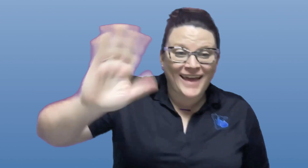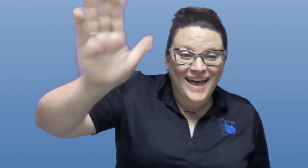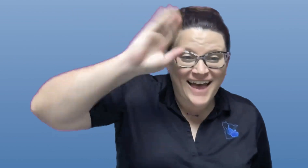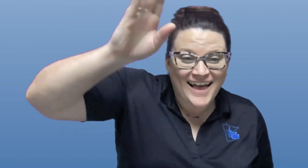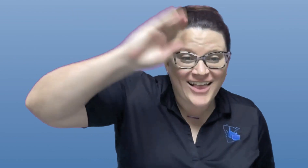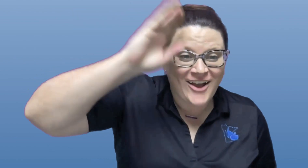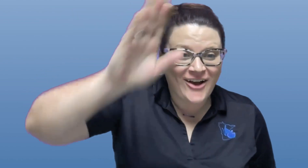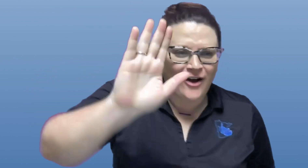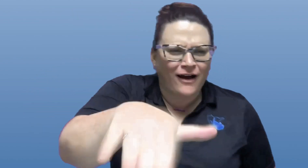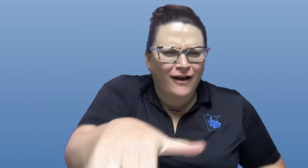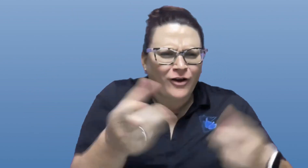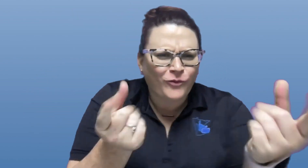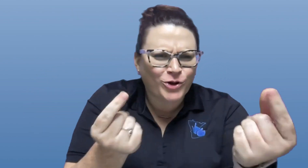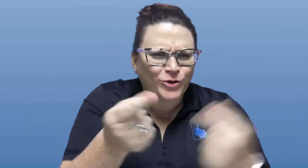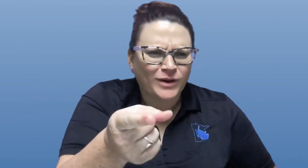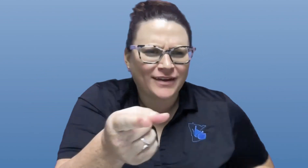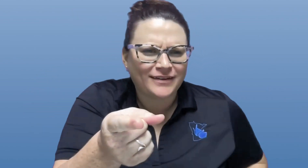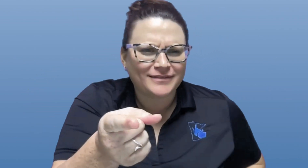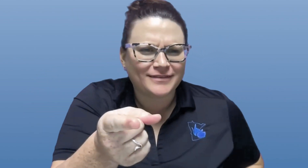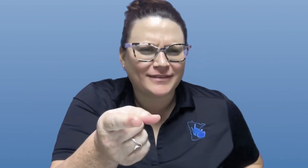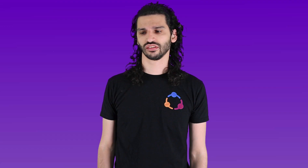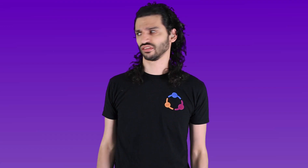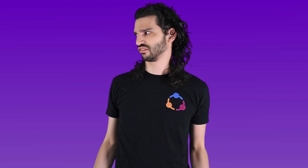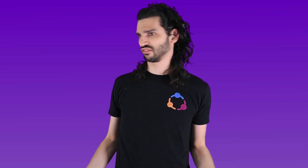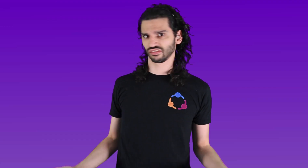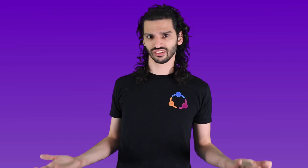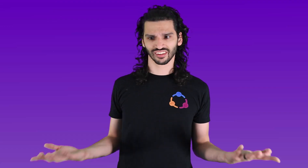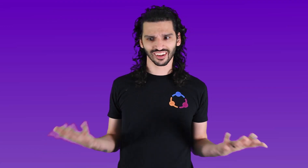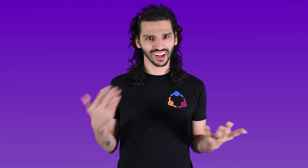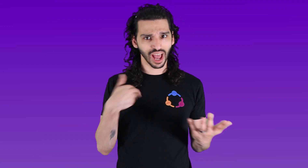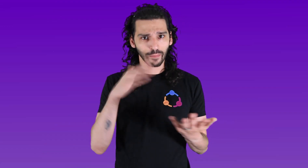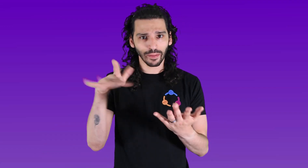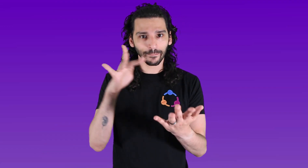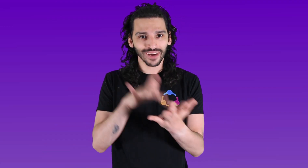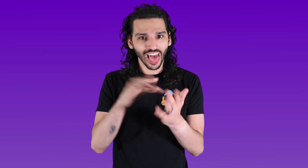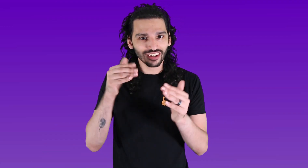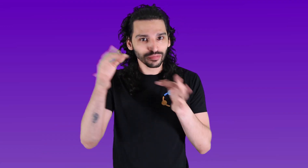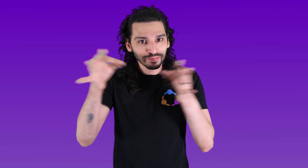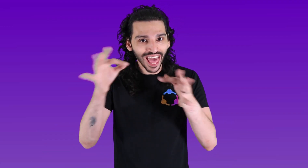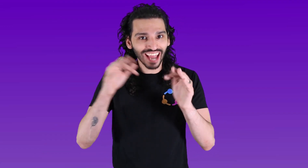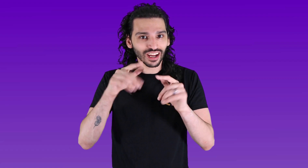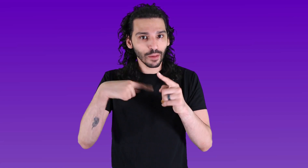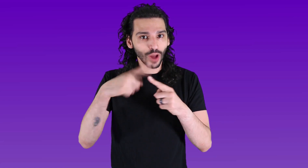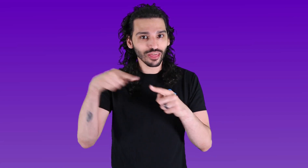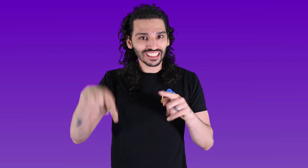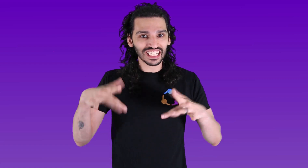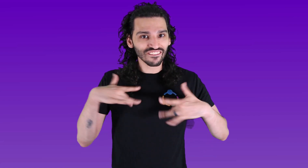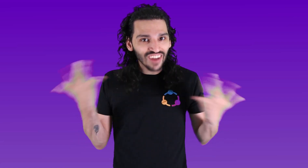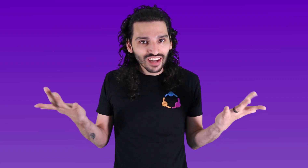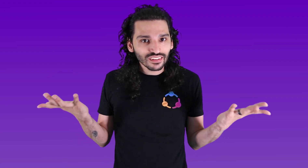Hello! What are you doing? I’m in the middle of explaining about the new event.